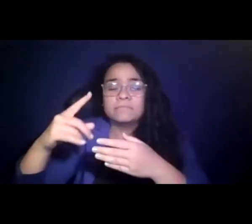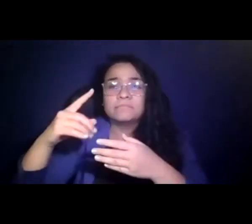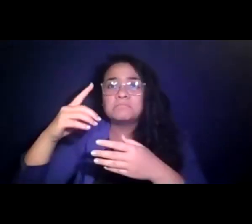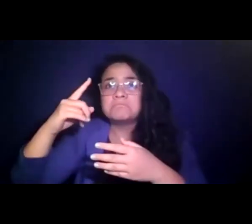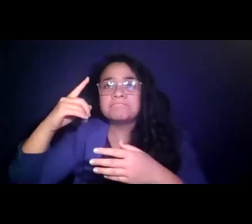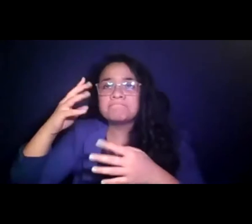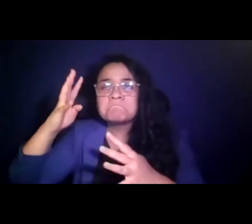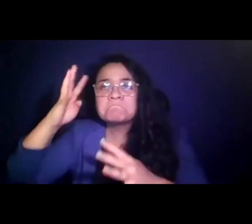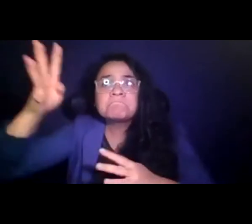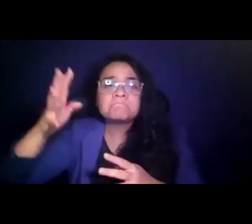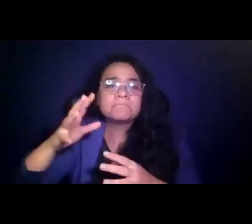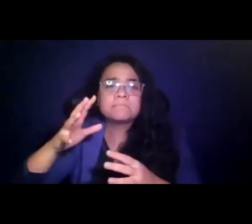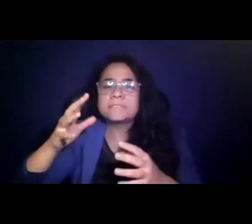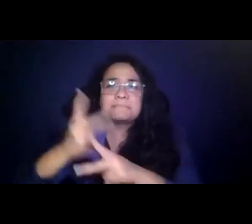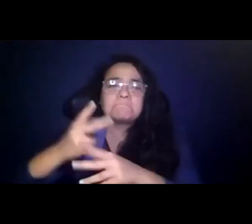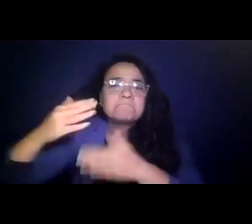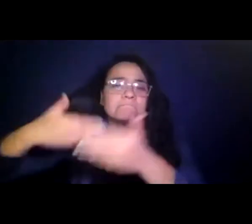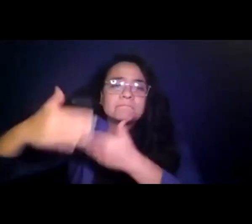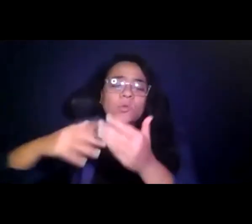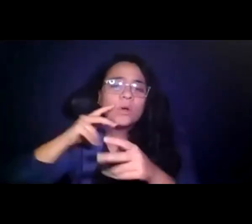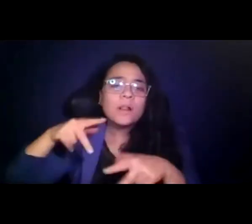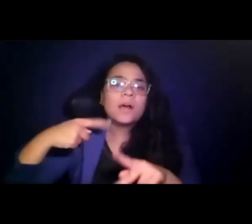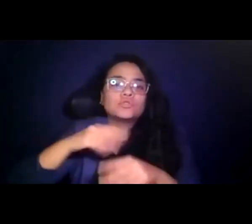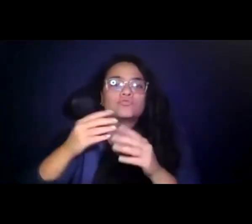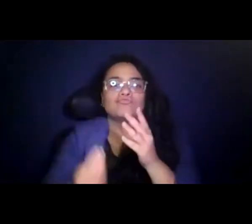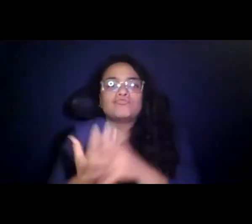will enable us to grow and that's just survive the